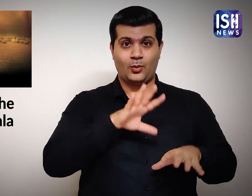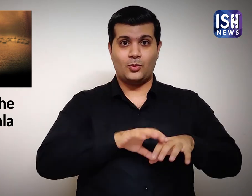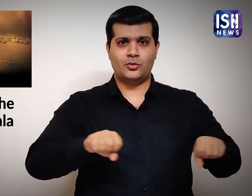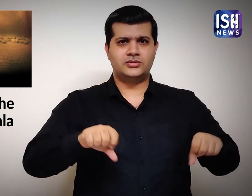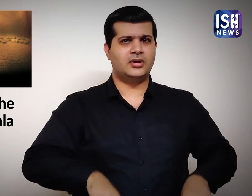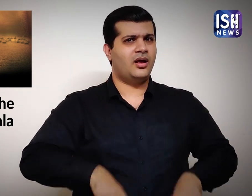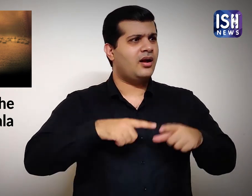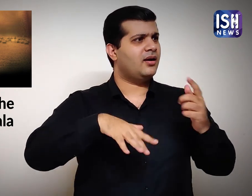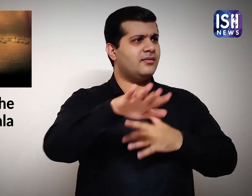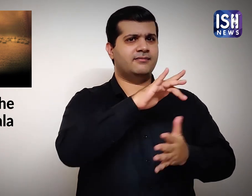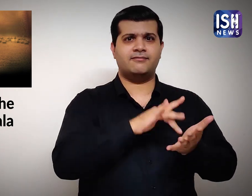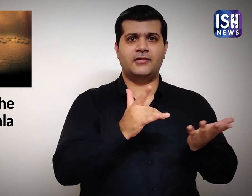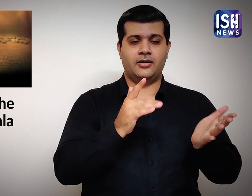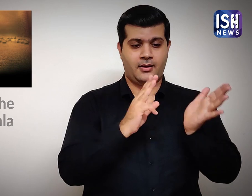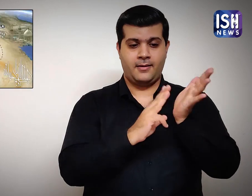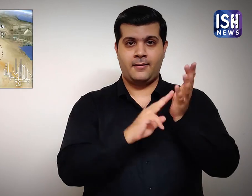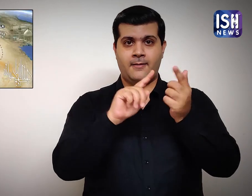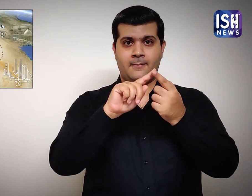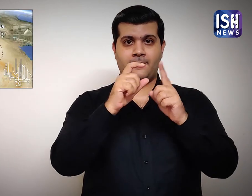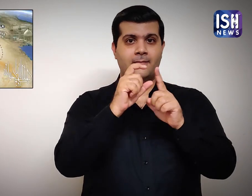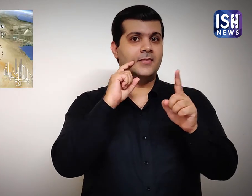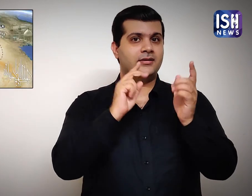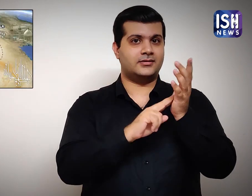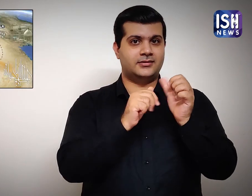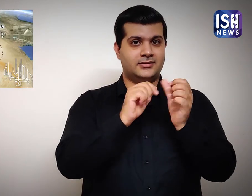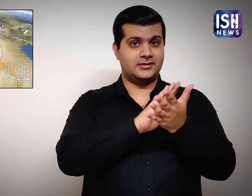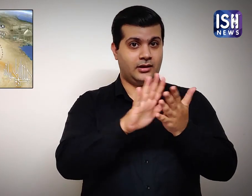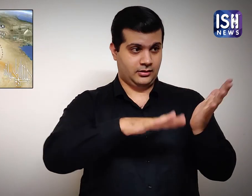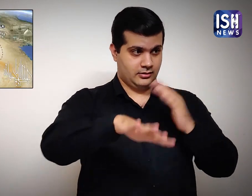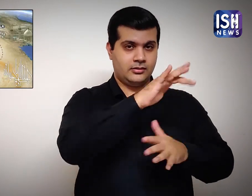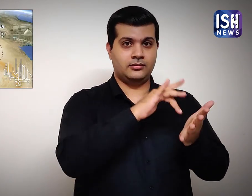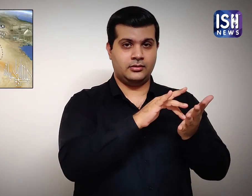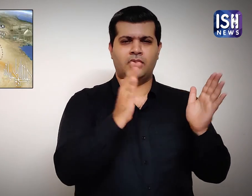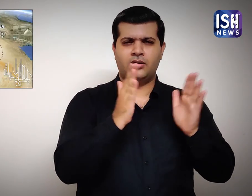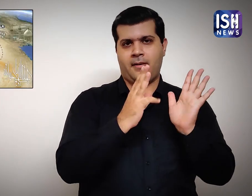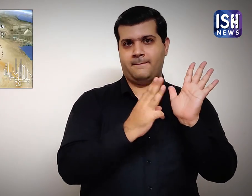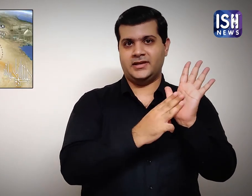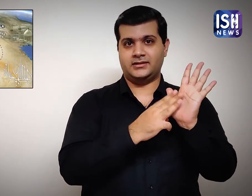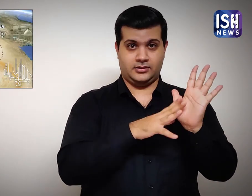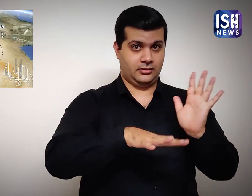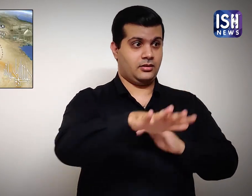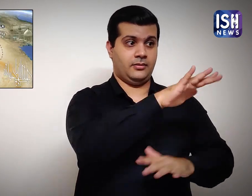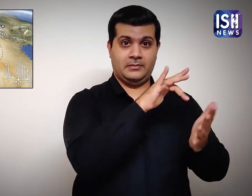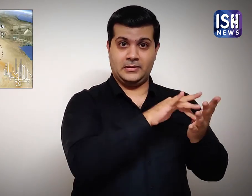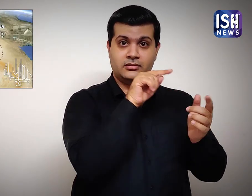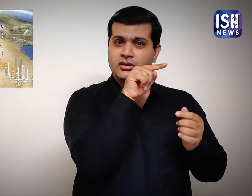Imam Hussain was living in Medinah